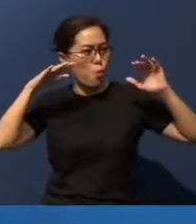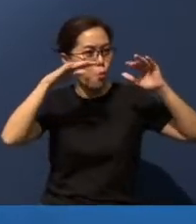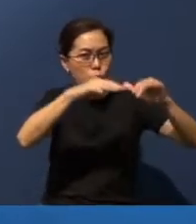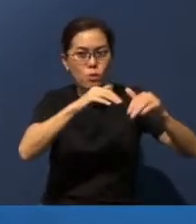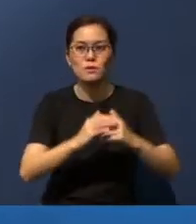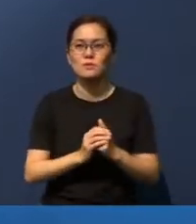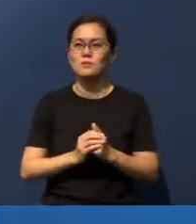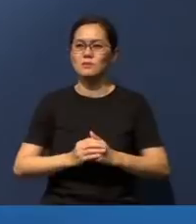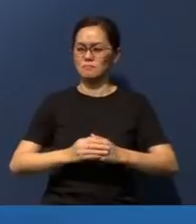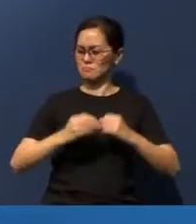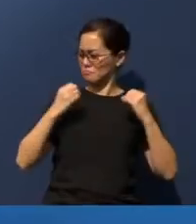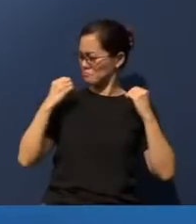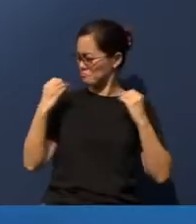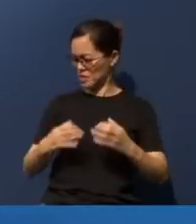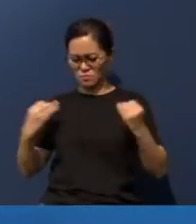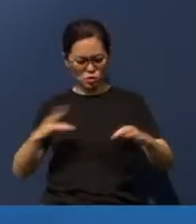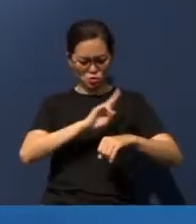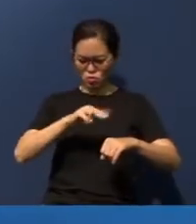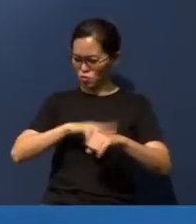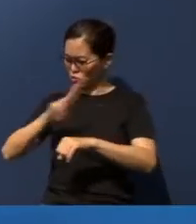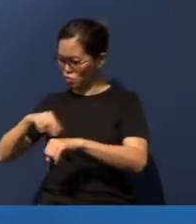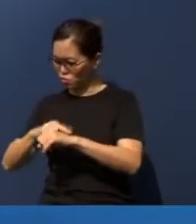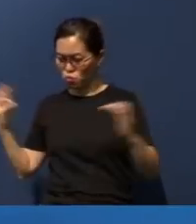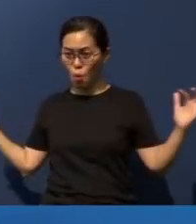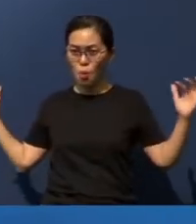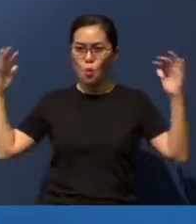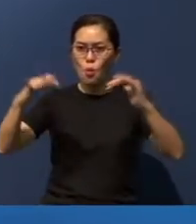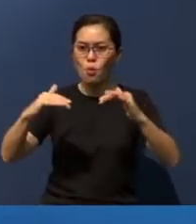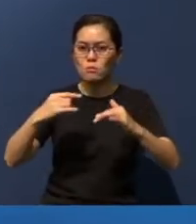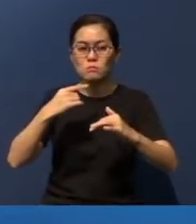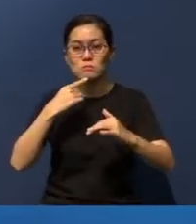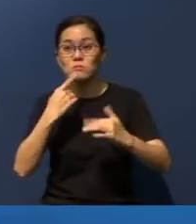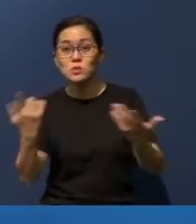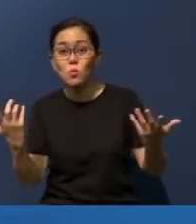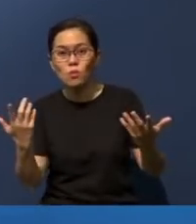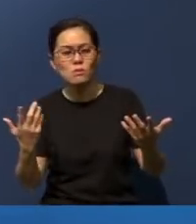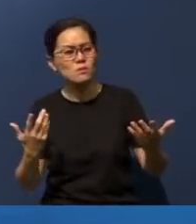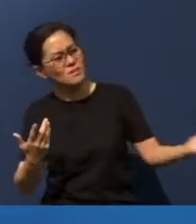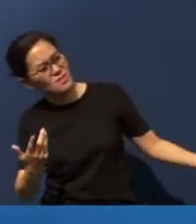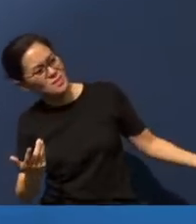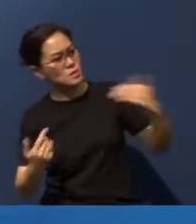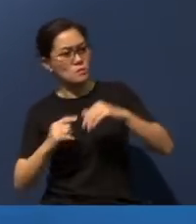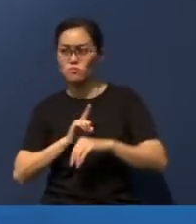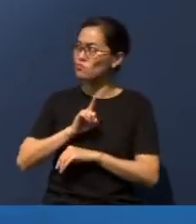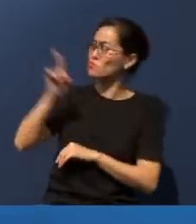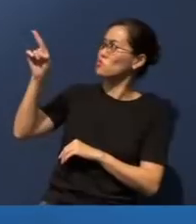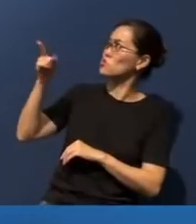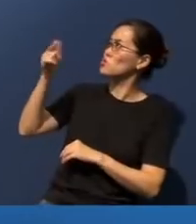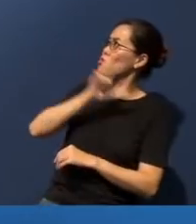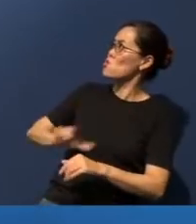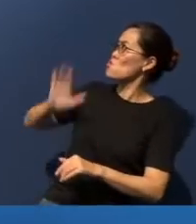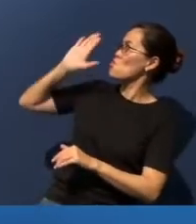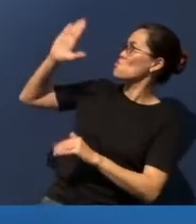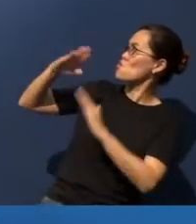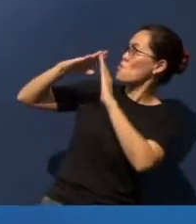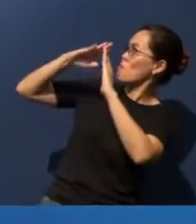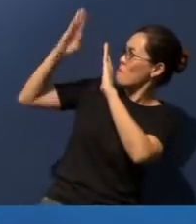Many nations will come and say, 'Come, let us go up to the mountain of the Lord, to the temple